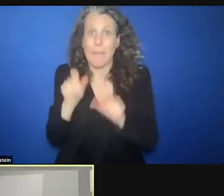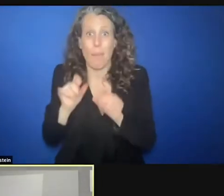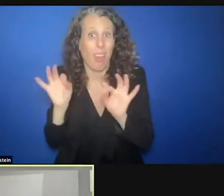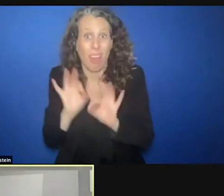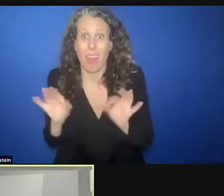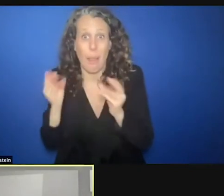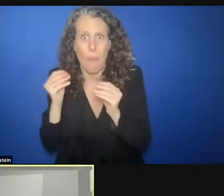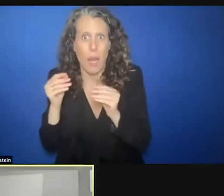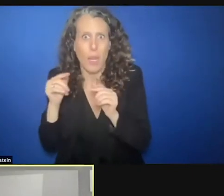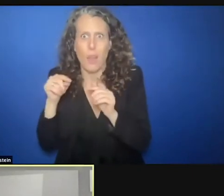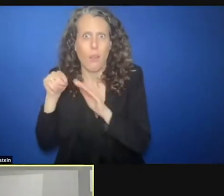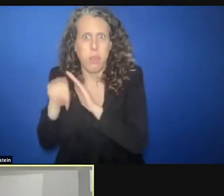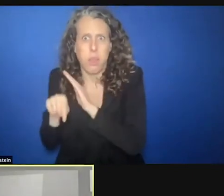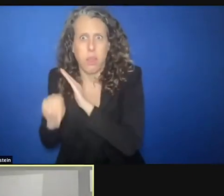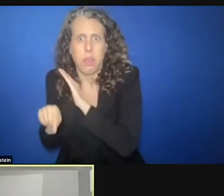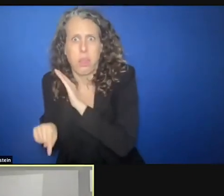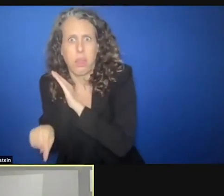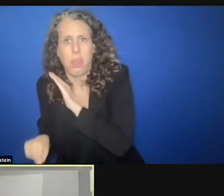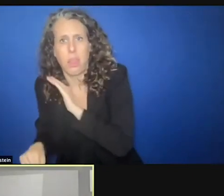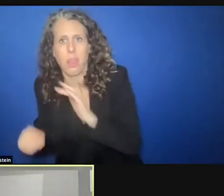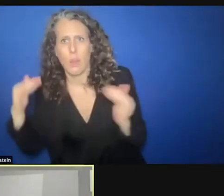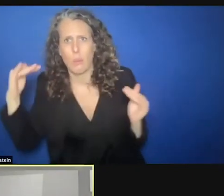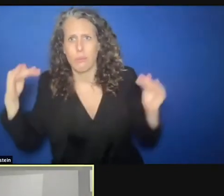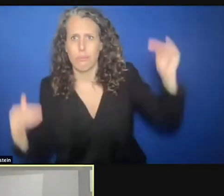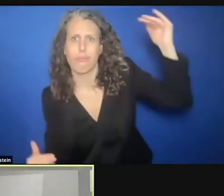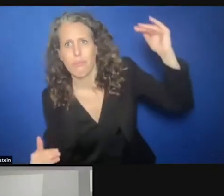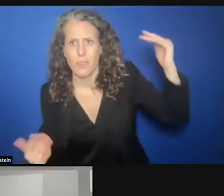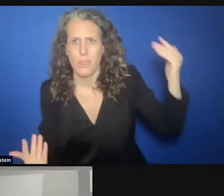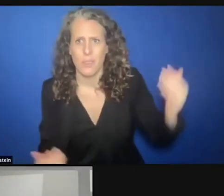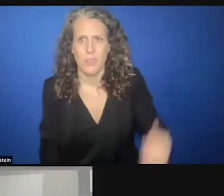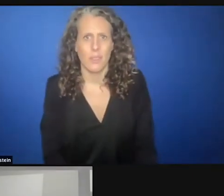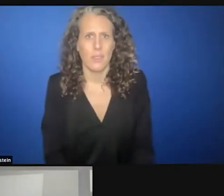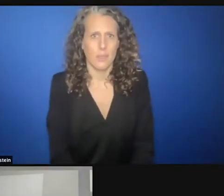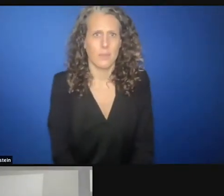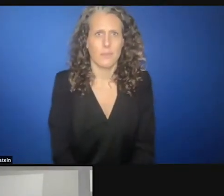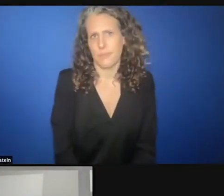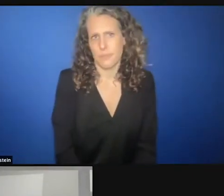more vulnerable. That' what we have to face. >> CHRIS GUNNESS: To move away from generalities.